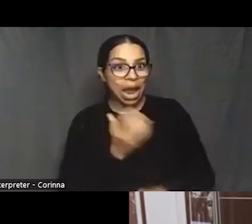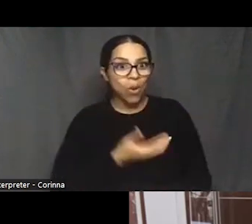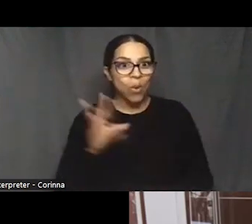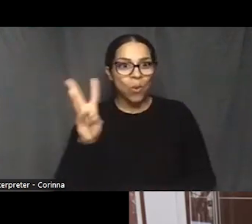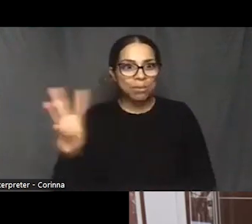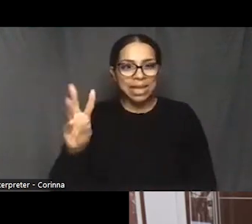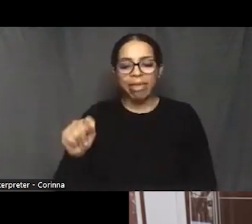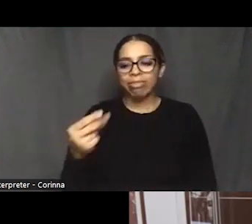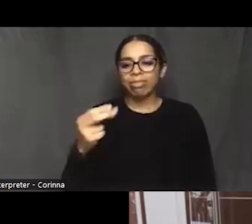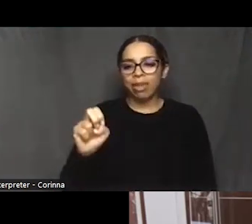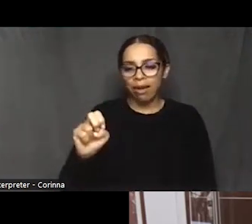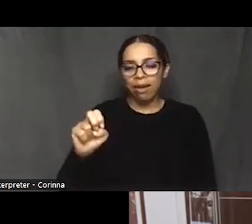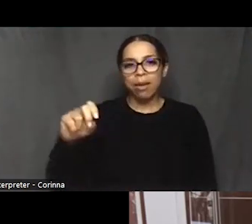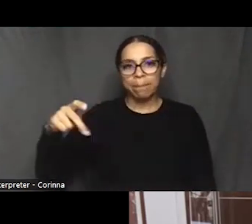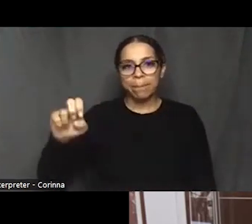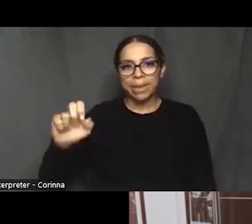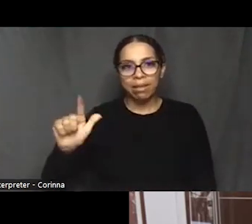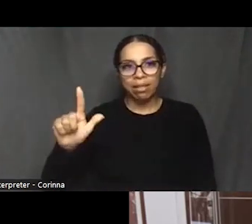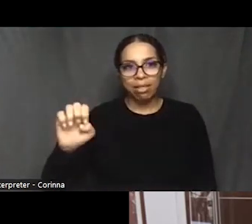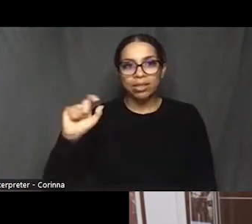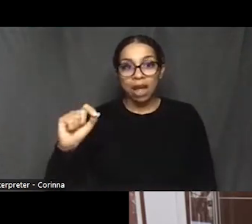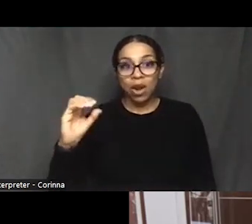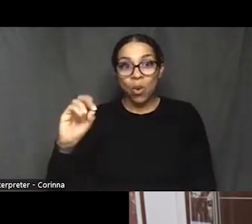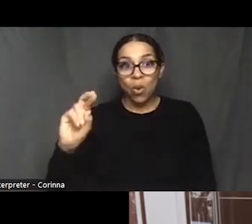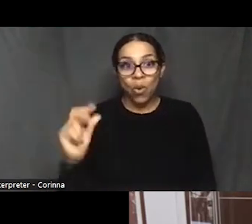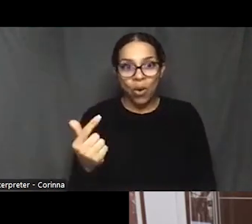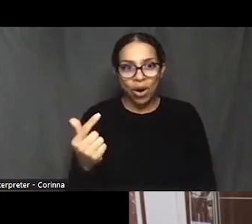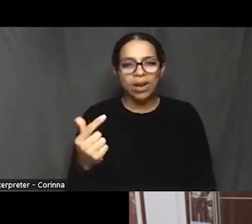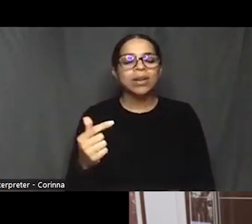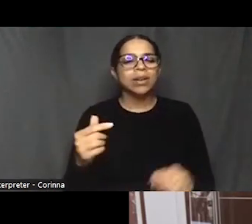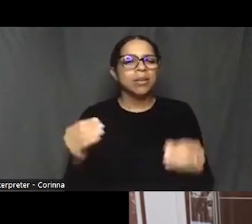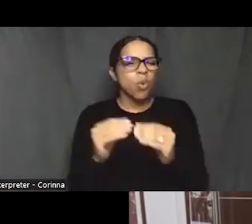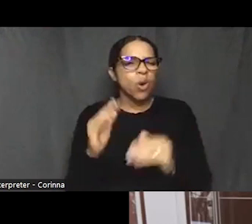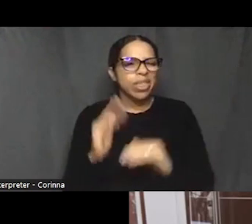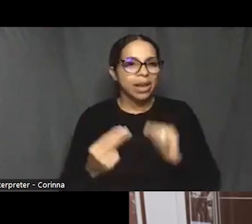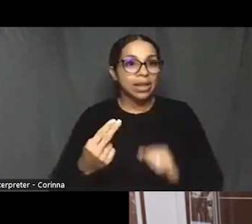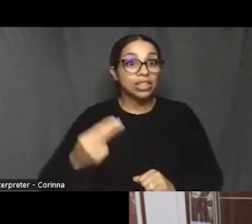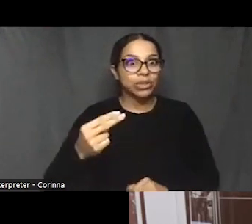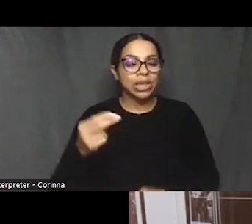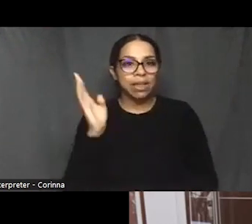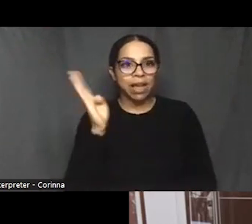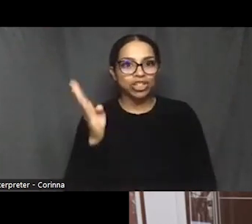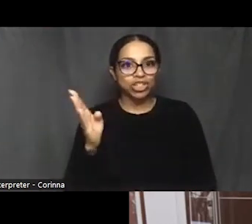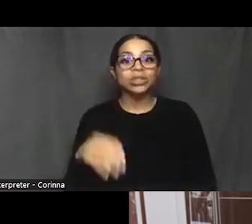on upcoming More than History lectures. The next two are on March 22nd and April 12th,